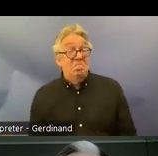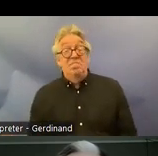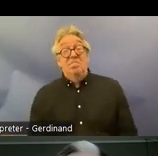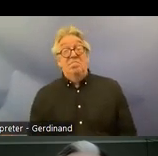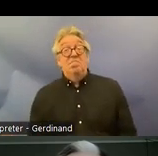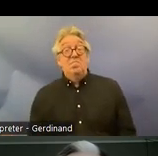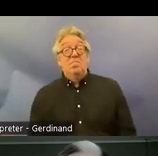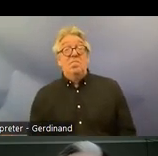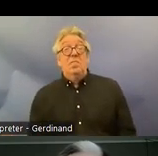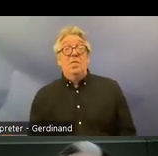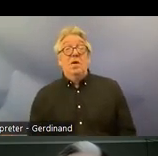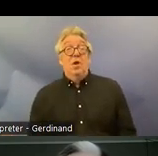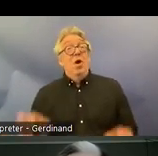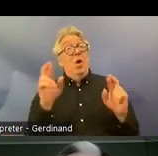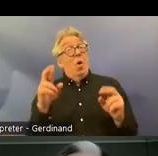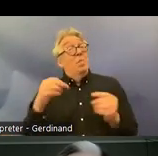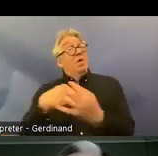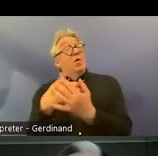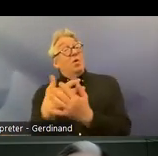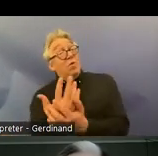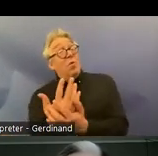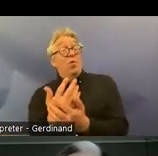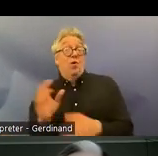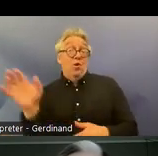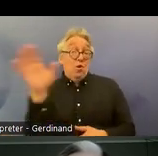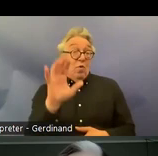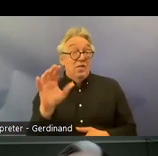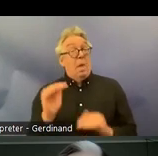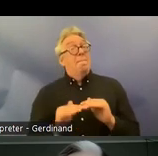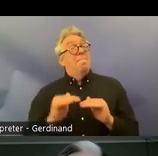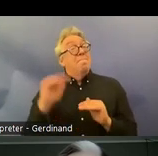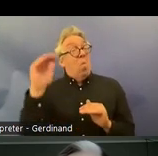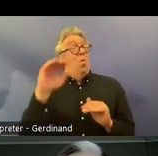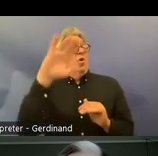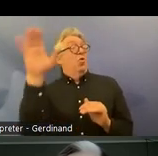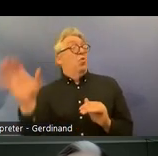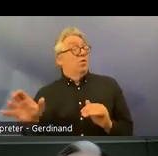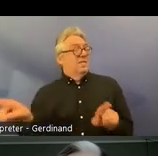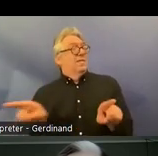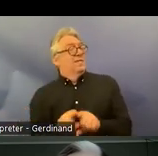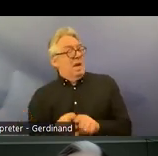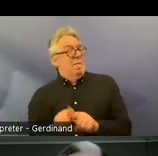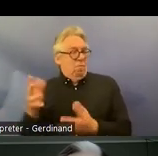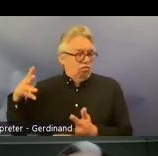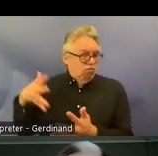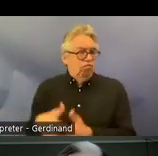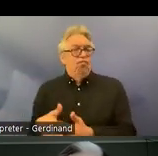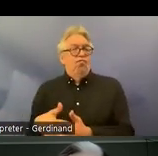in the Nordic countries can uh can incorporate the crpd in their National